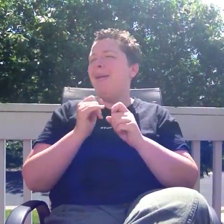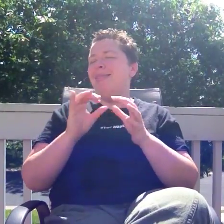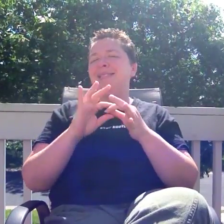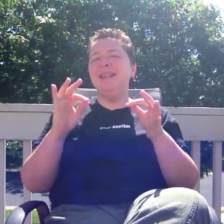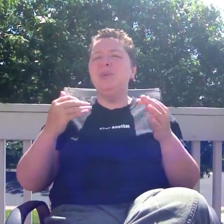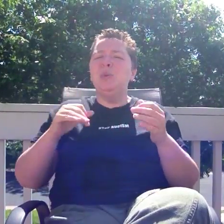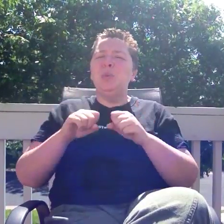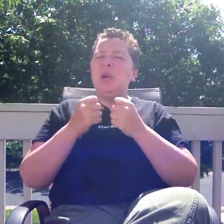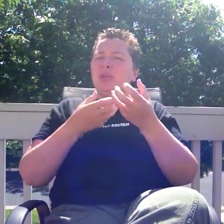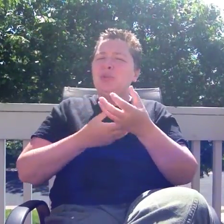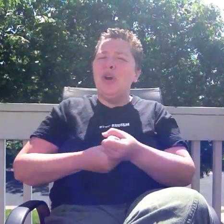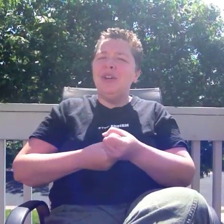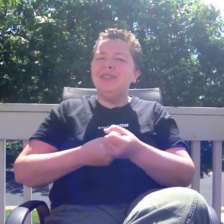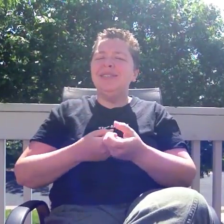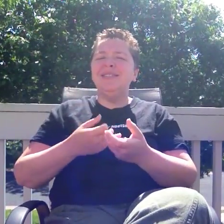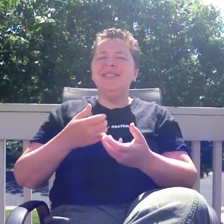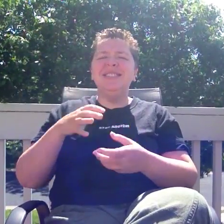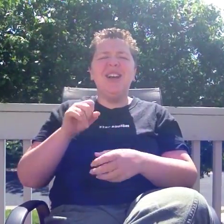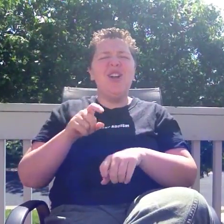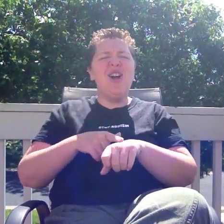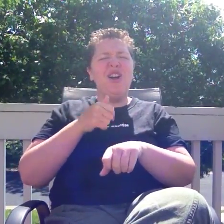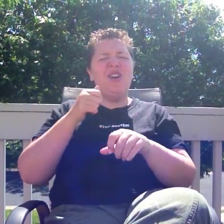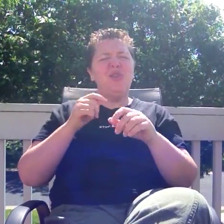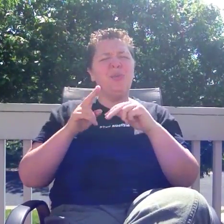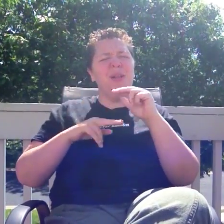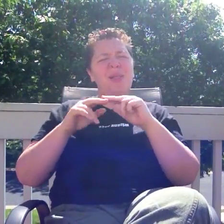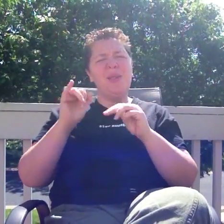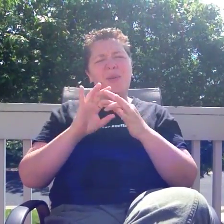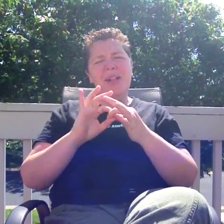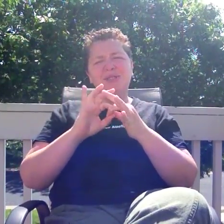Threats really break trust, and it takes longer to build relationships.